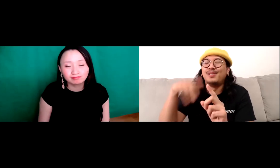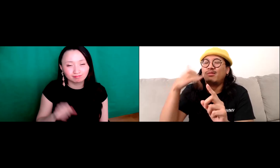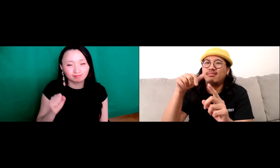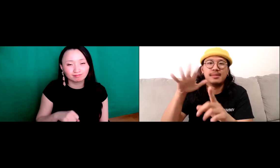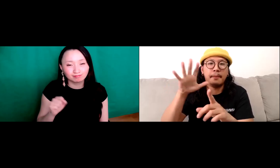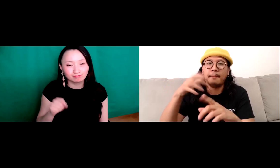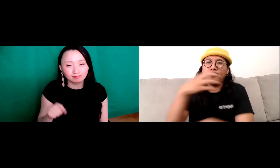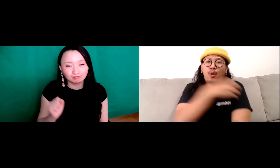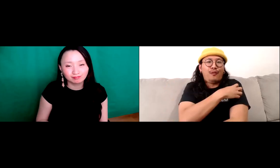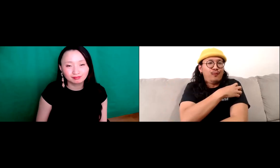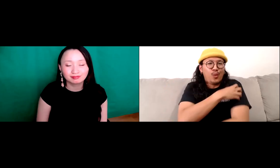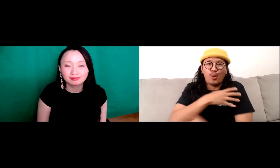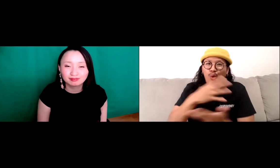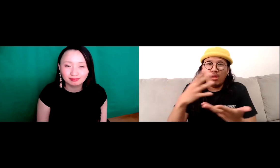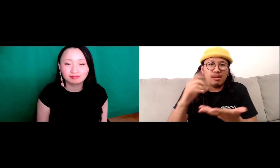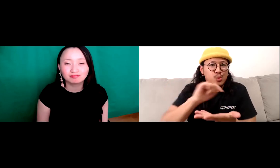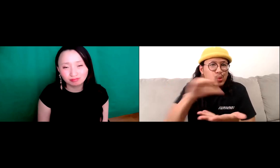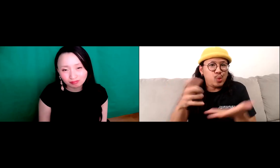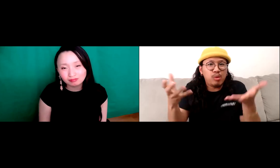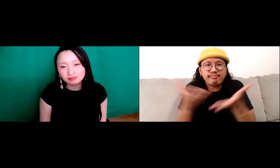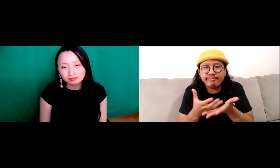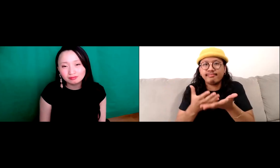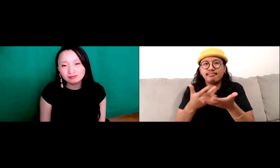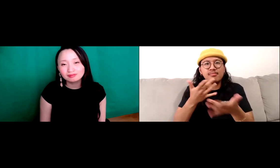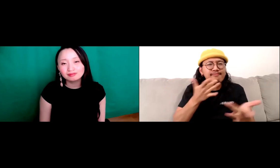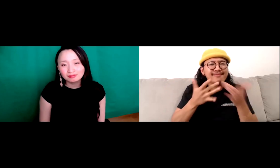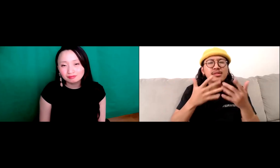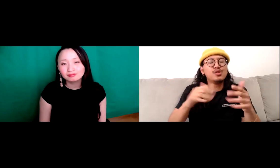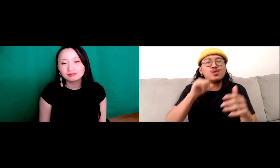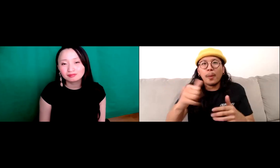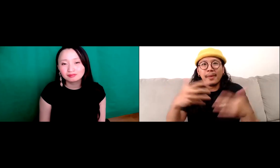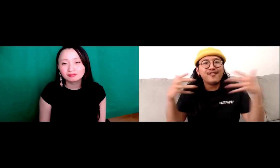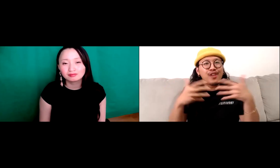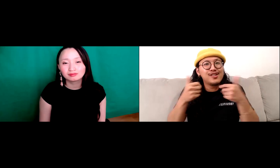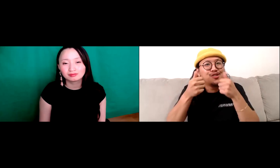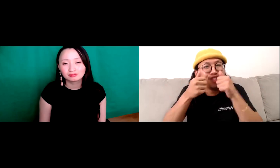brings community together as a culture, it's so powerful. It's a powerful tool.